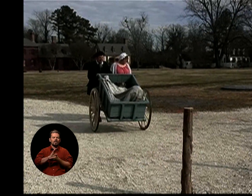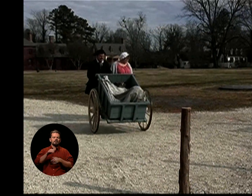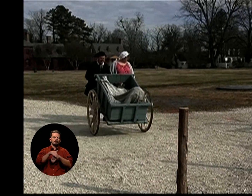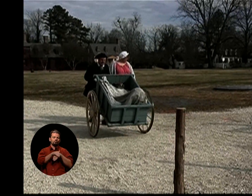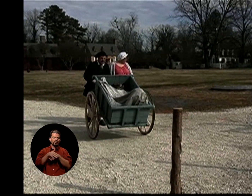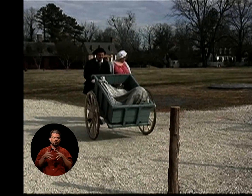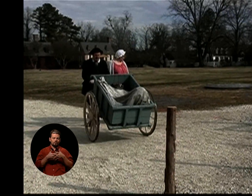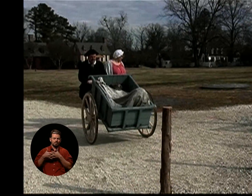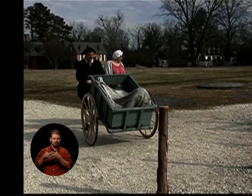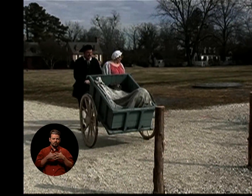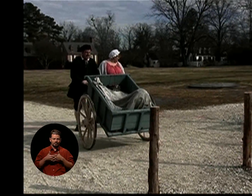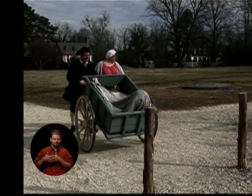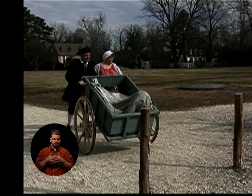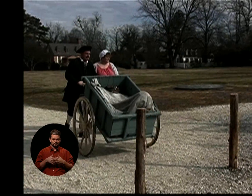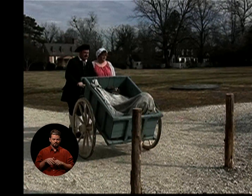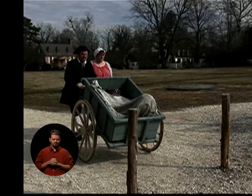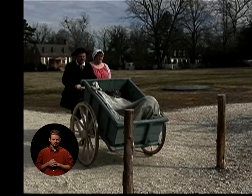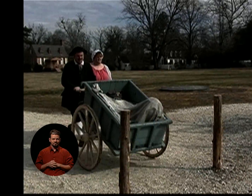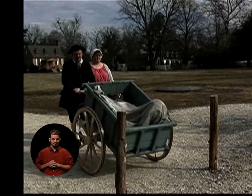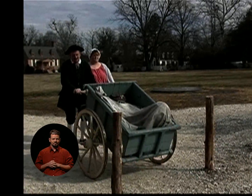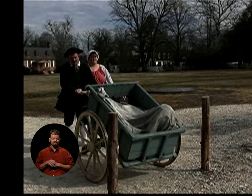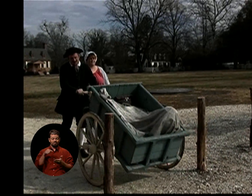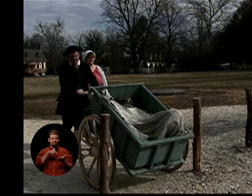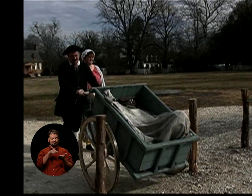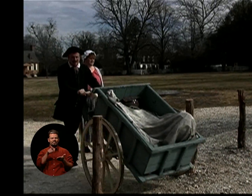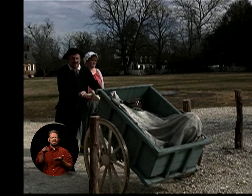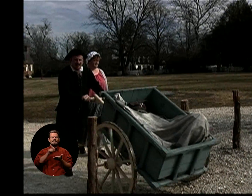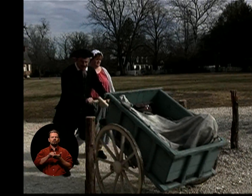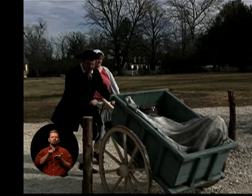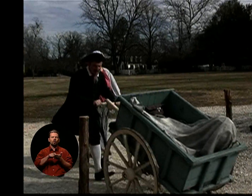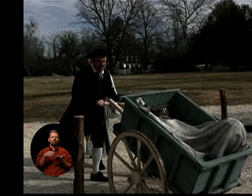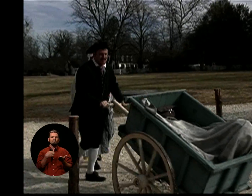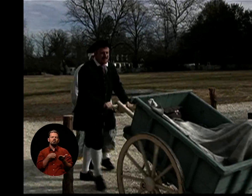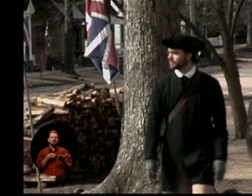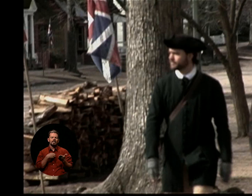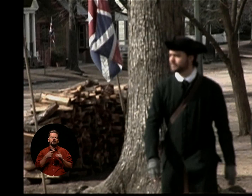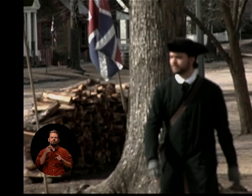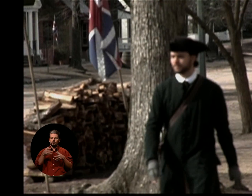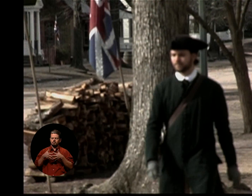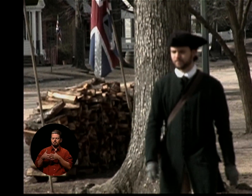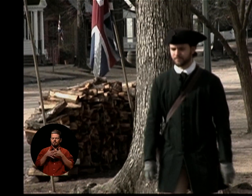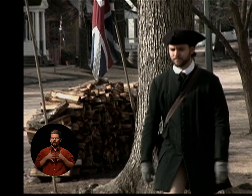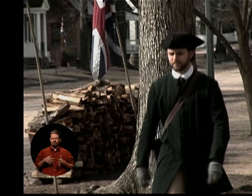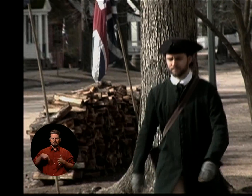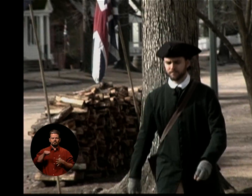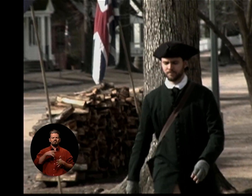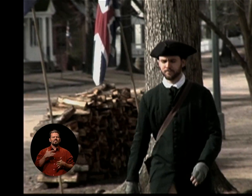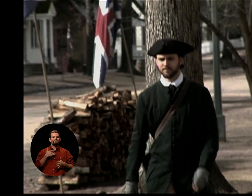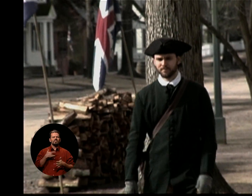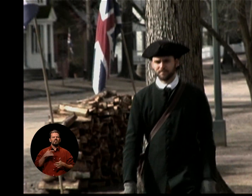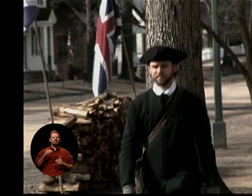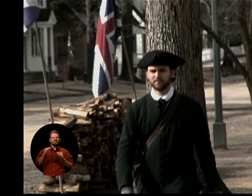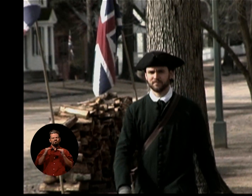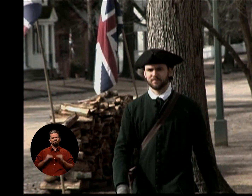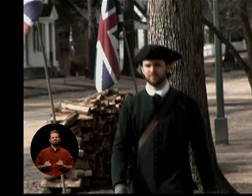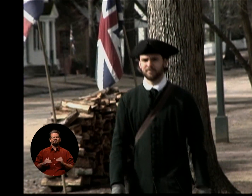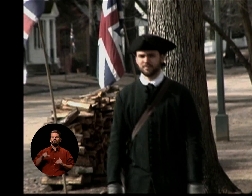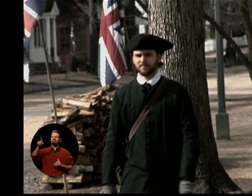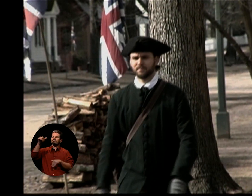IN IT, HE PUT FORTH COMPLAINTS ABOUT THE TREATMENT OF THE COLONISTS AS SECOND-RATE CITIZENS OF THE BRITISH EMPIRE.